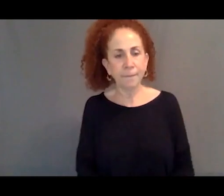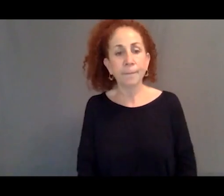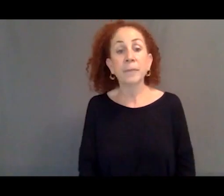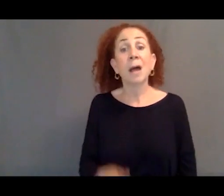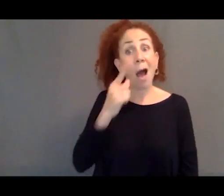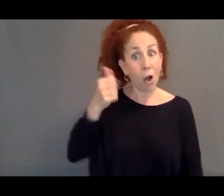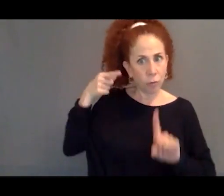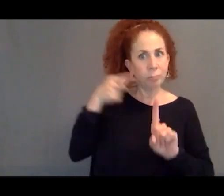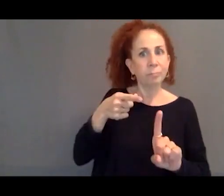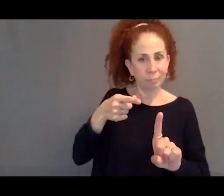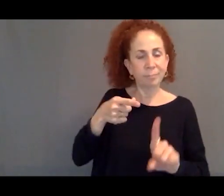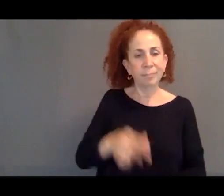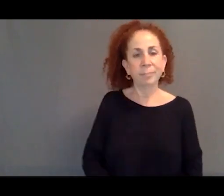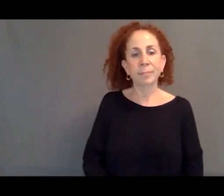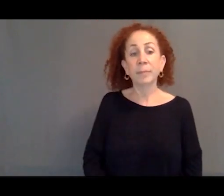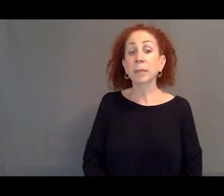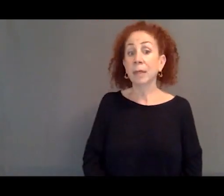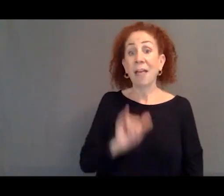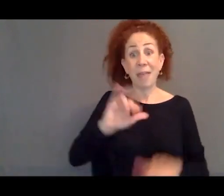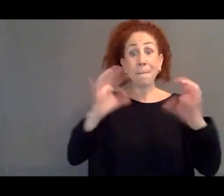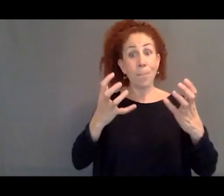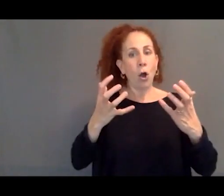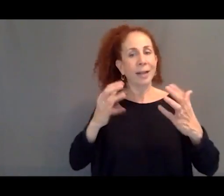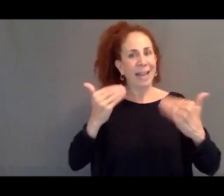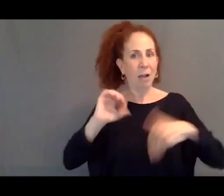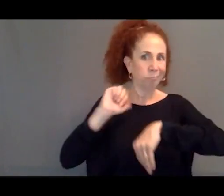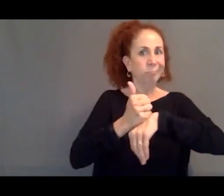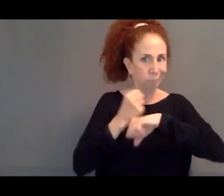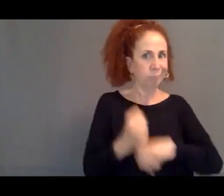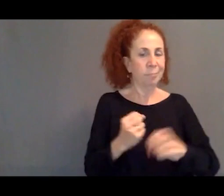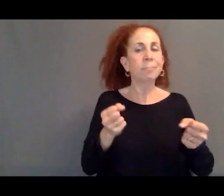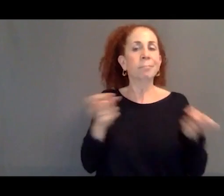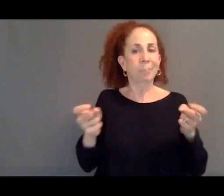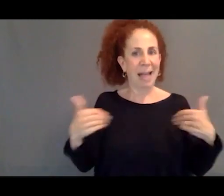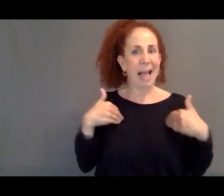Now, that party is well-cemented in power.